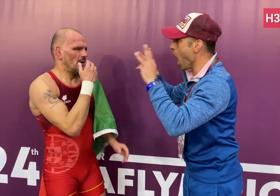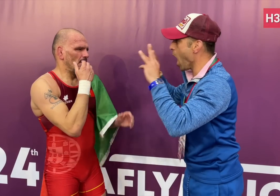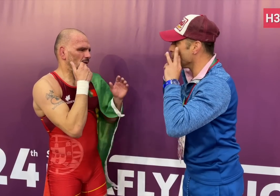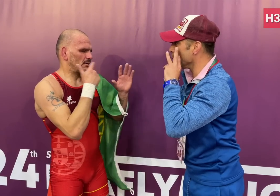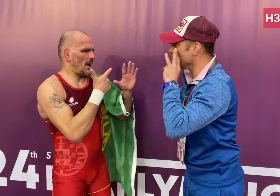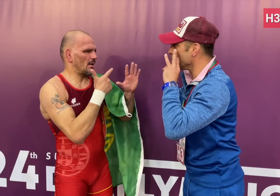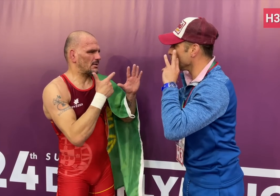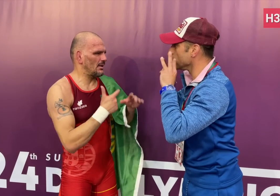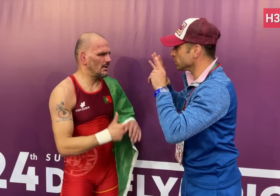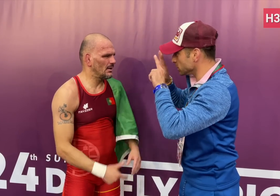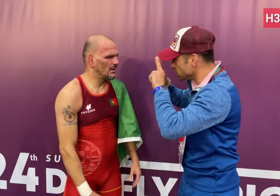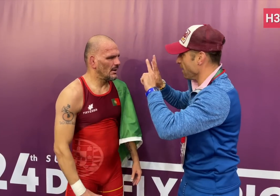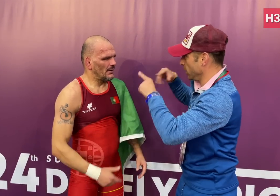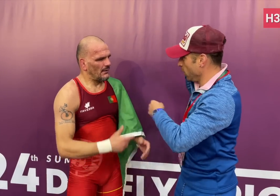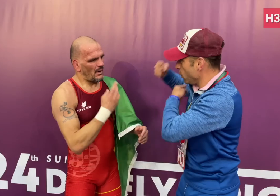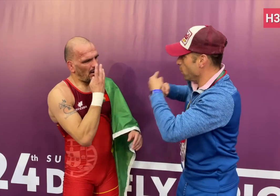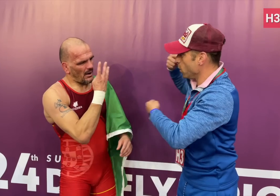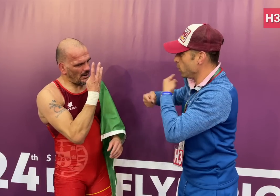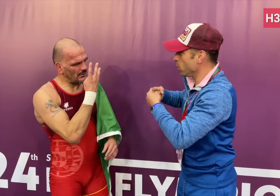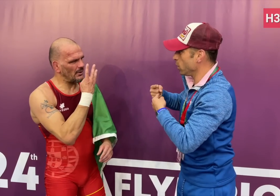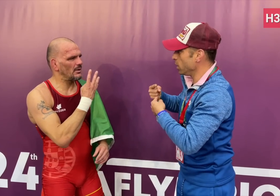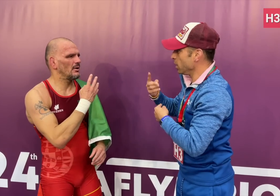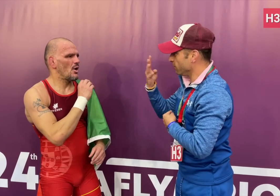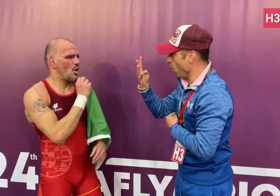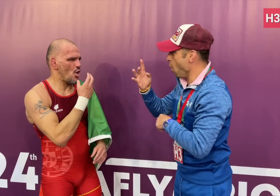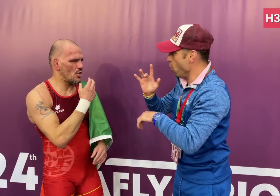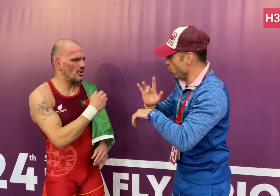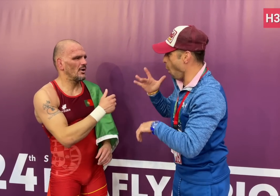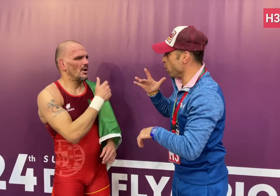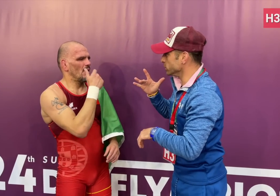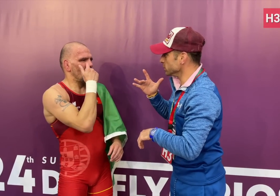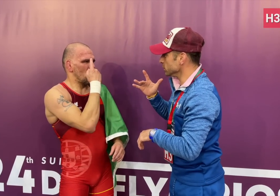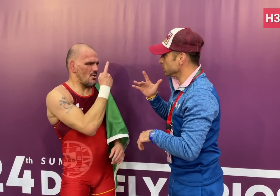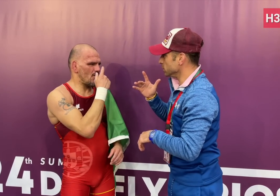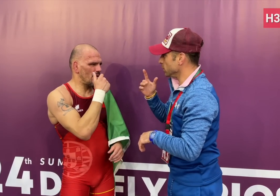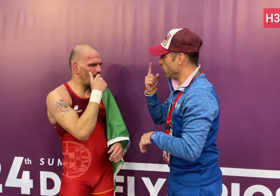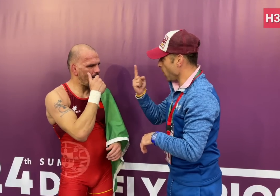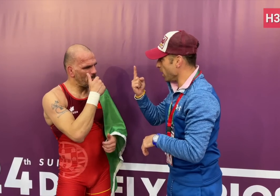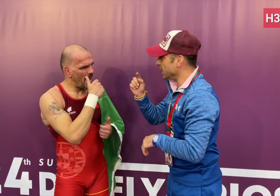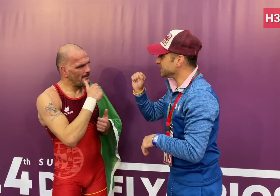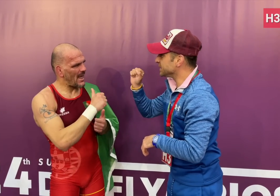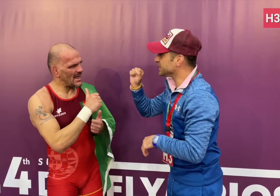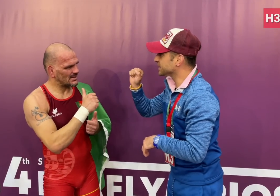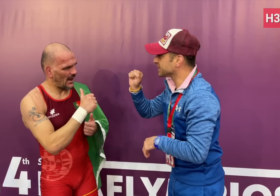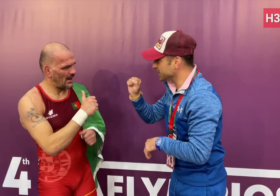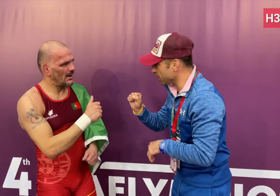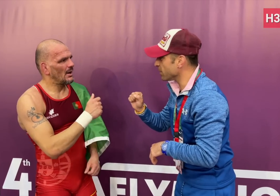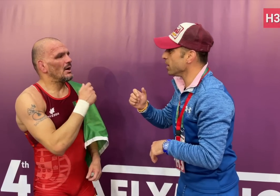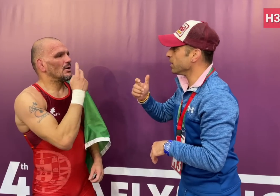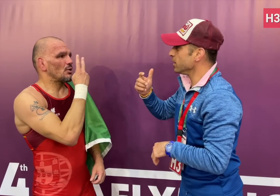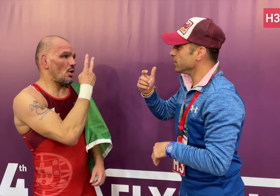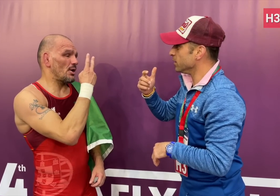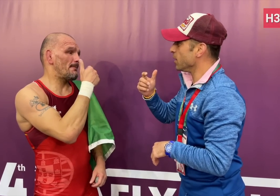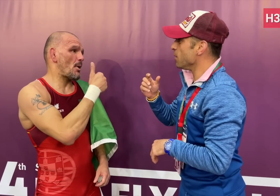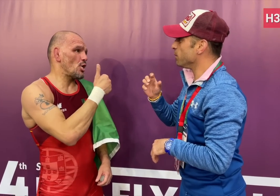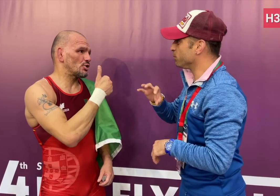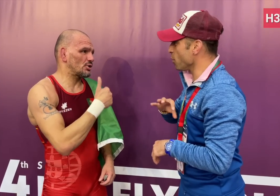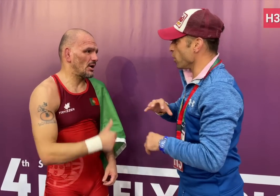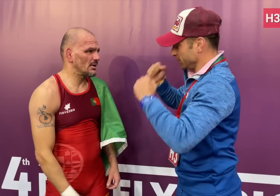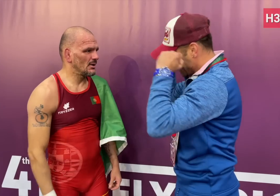Yes, I’ve won seven medals. Four Gold, one Silver, two Bronze.